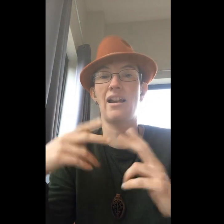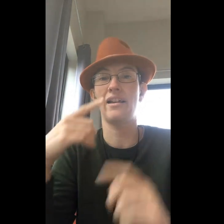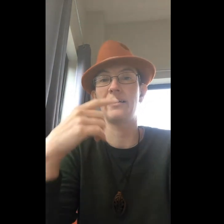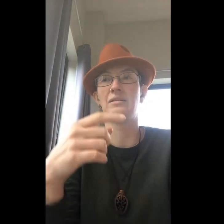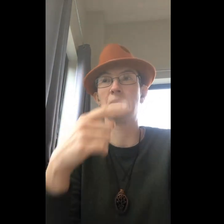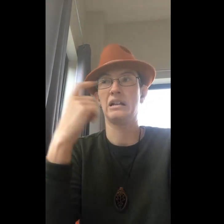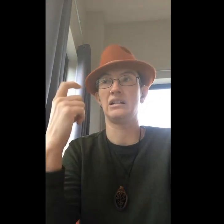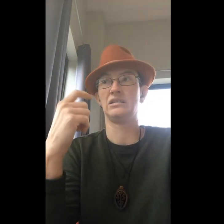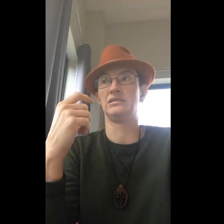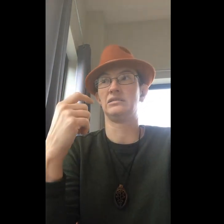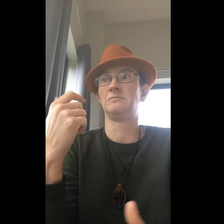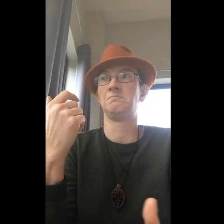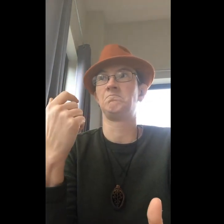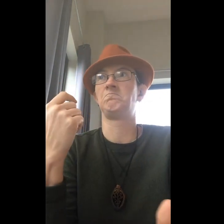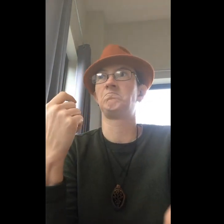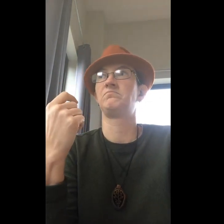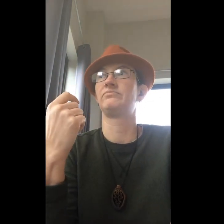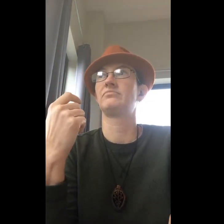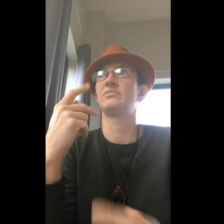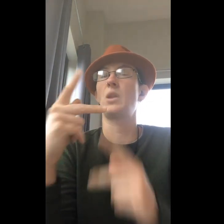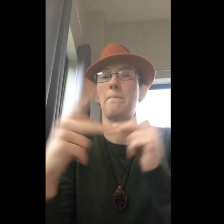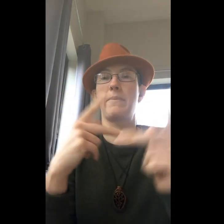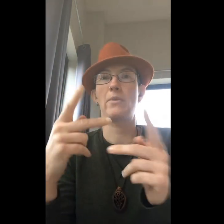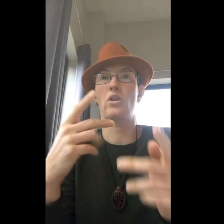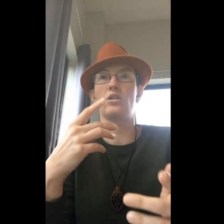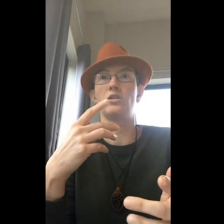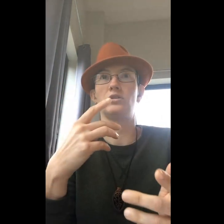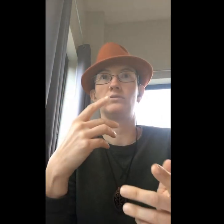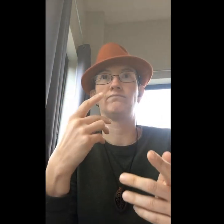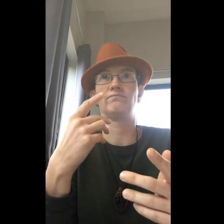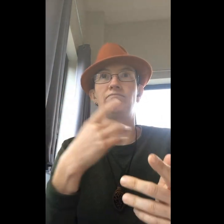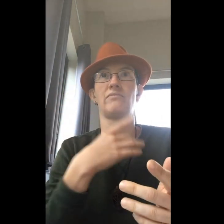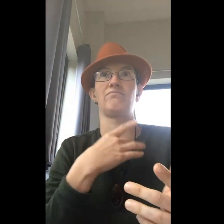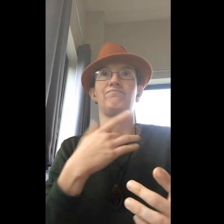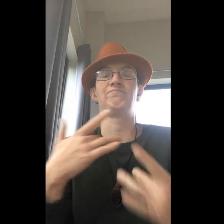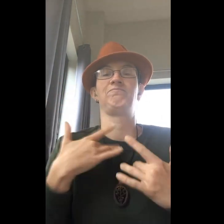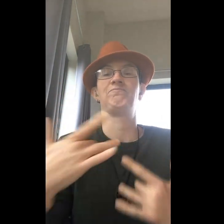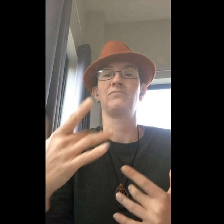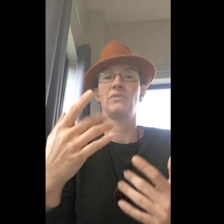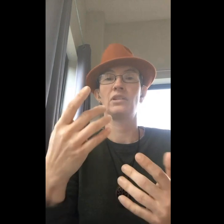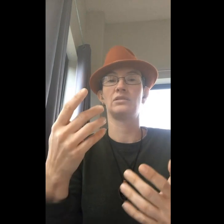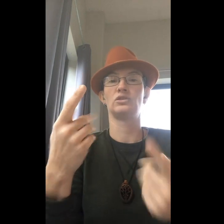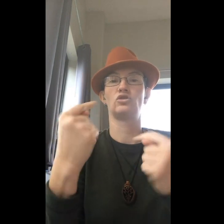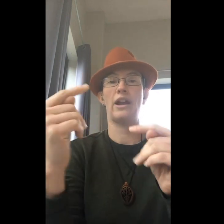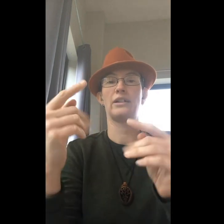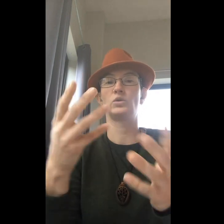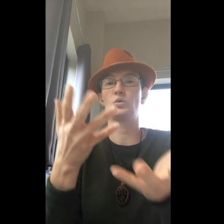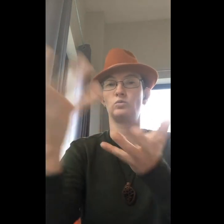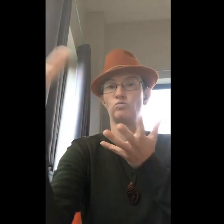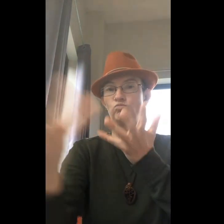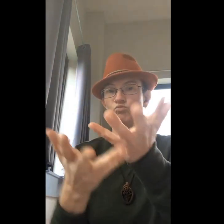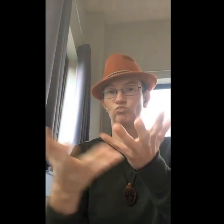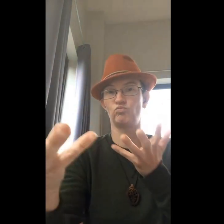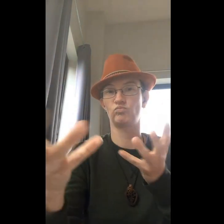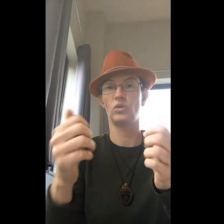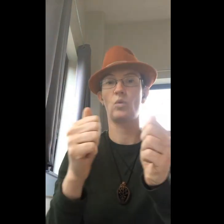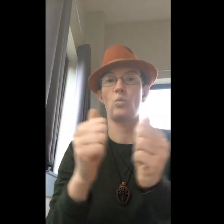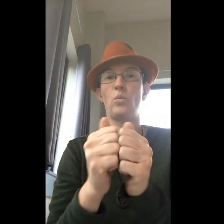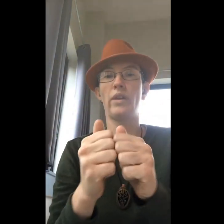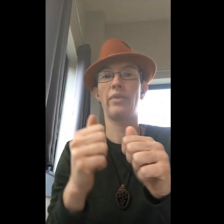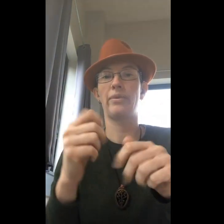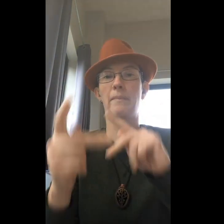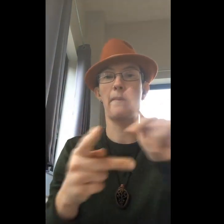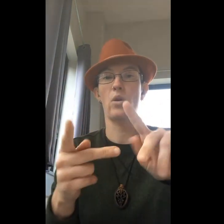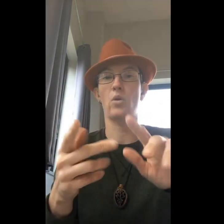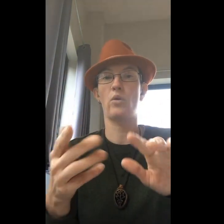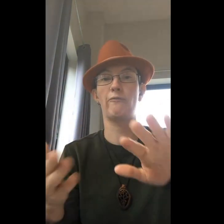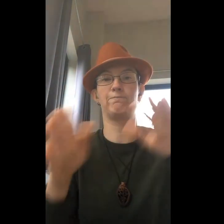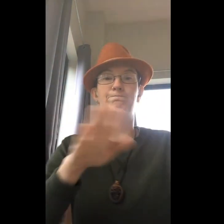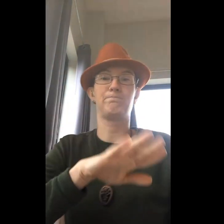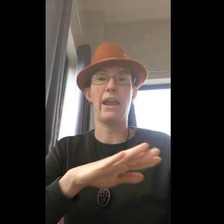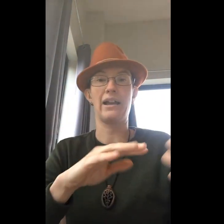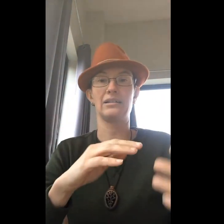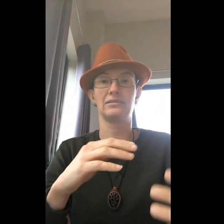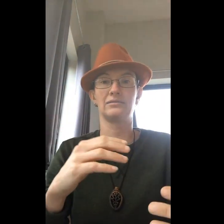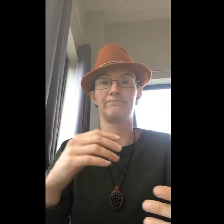because people tend to try to connect with people who've passed.